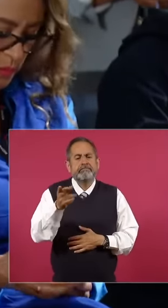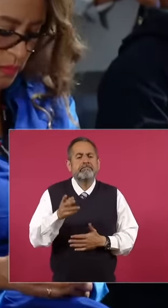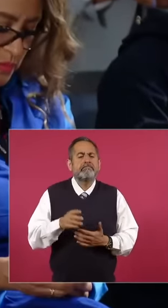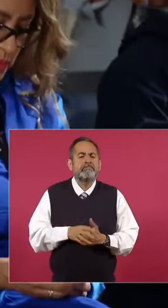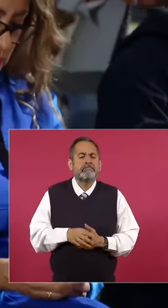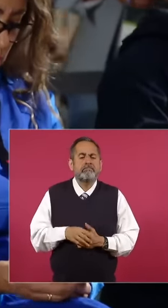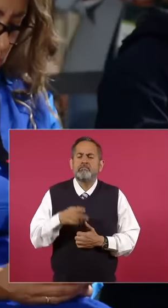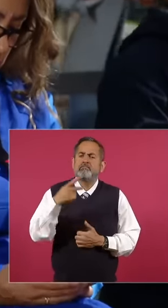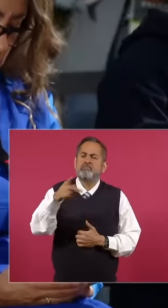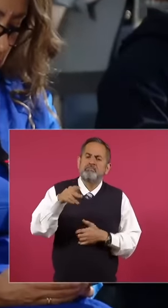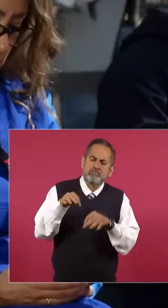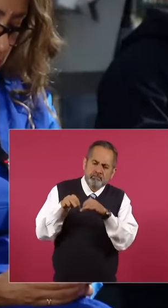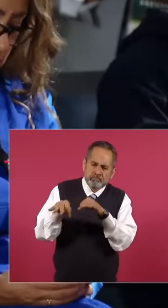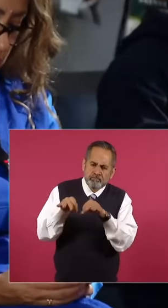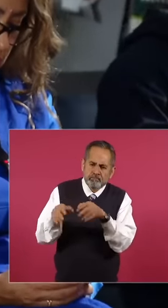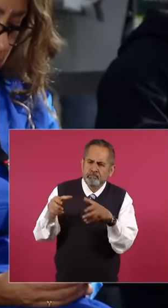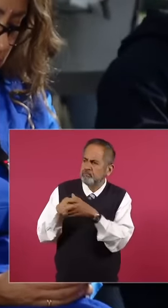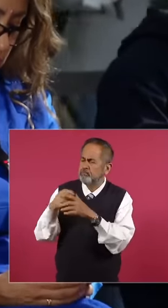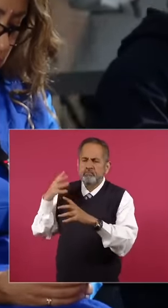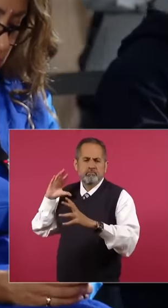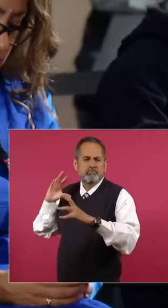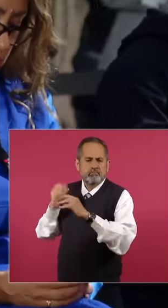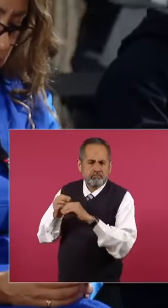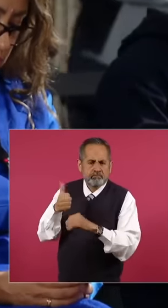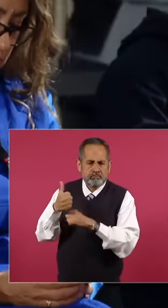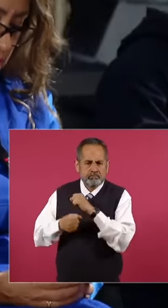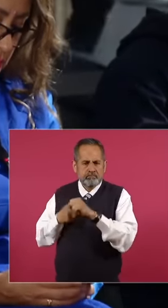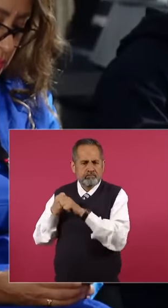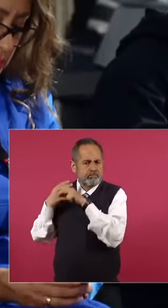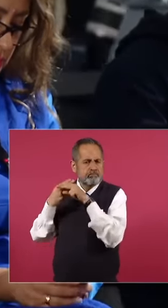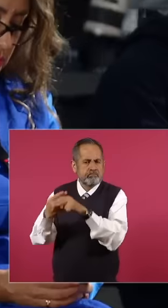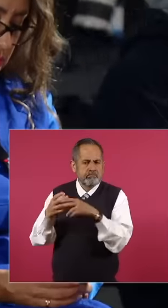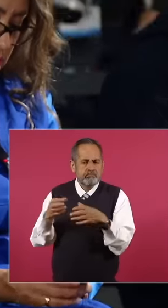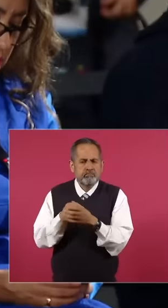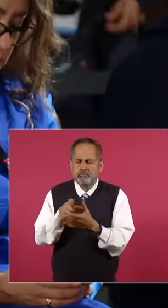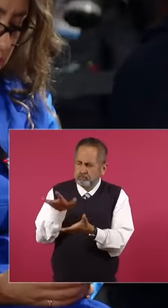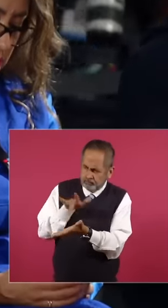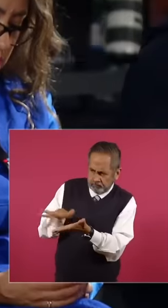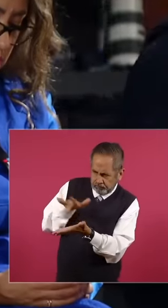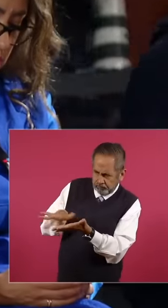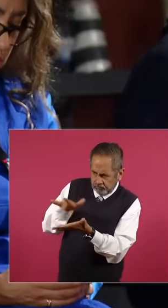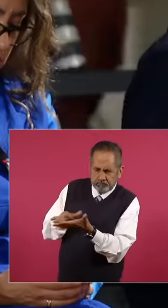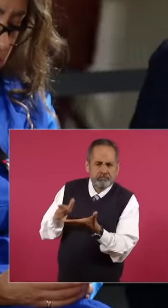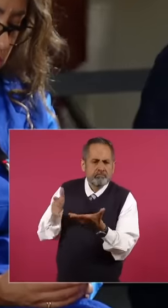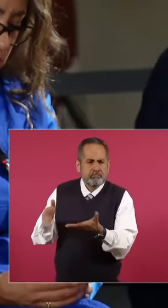that you did during this administration the support that was given to the administration with